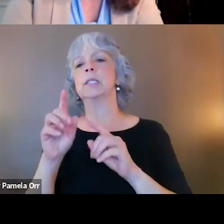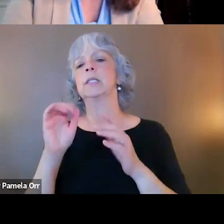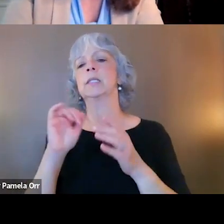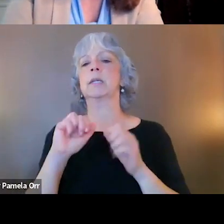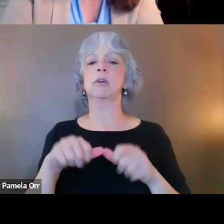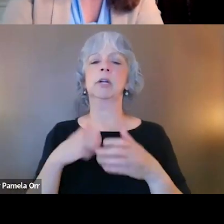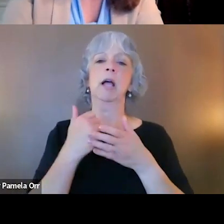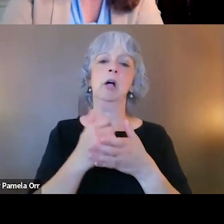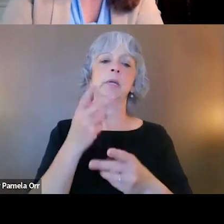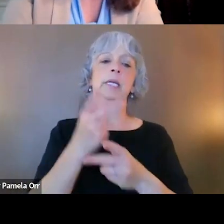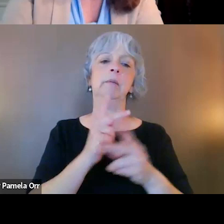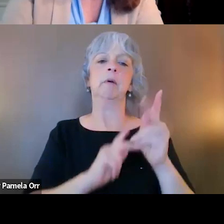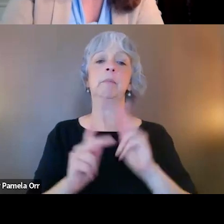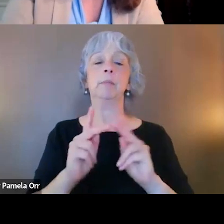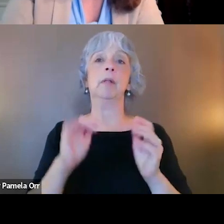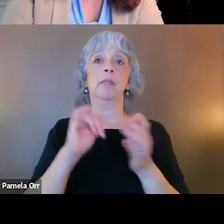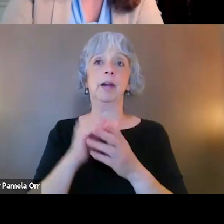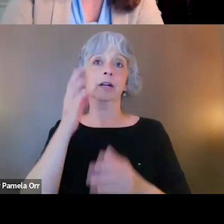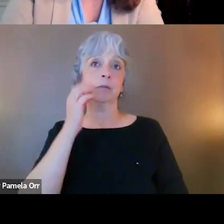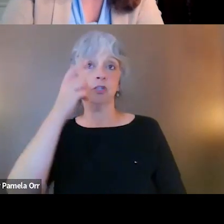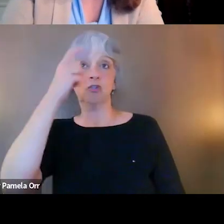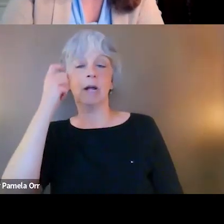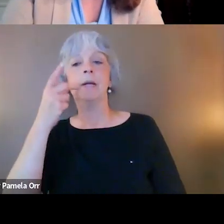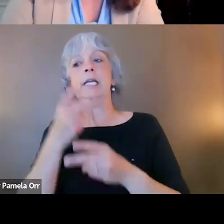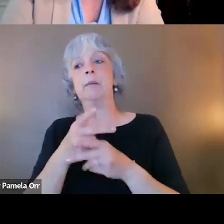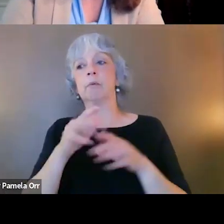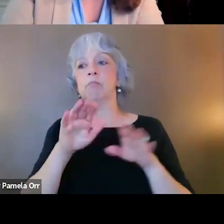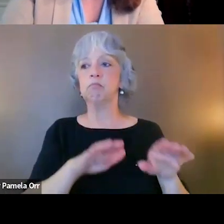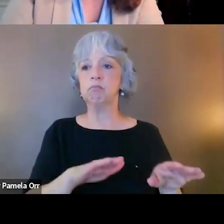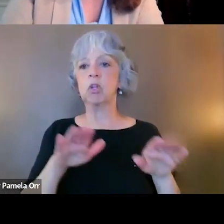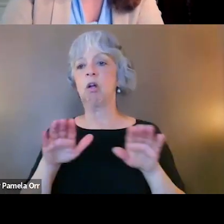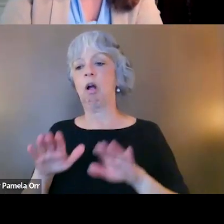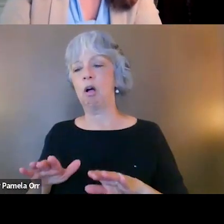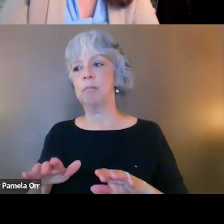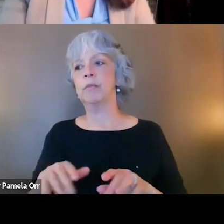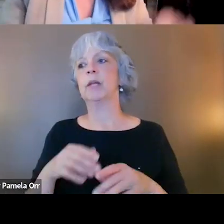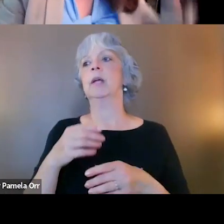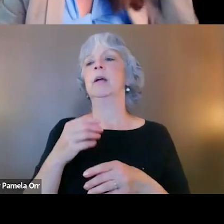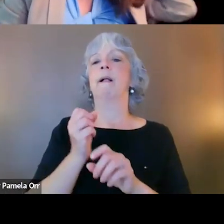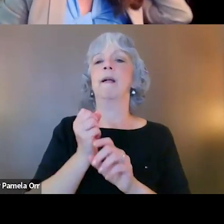keep people with trauma calm, can help keep situations more deescalated.